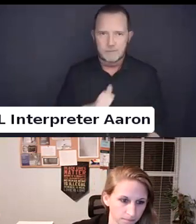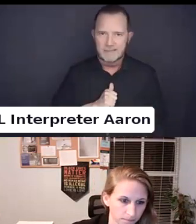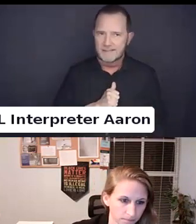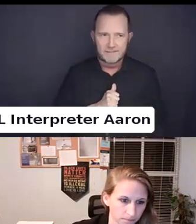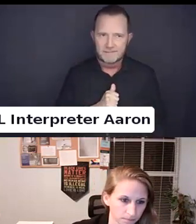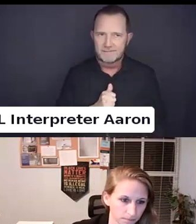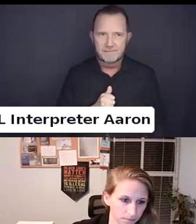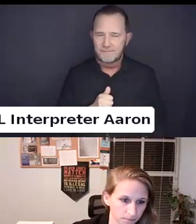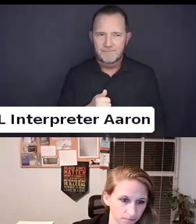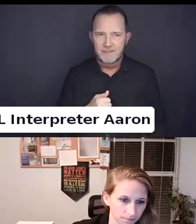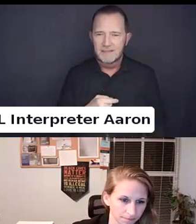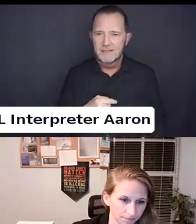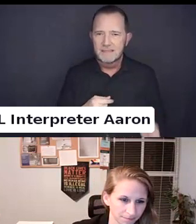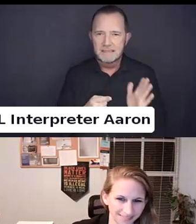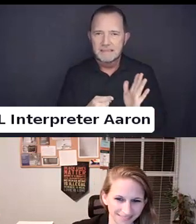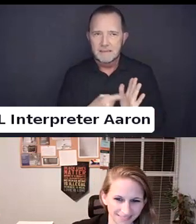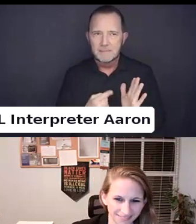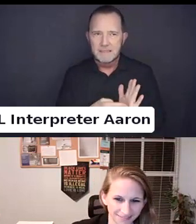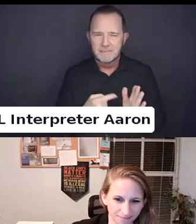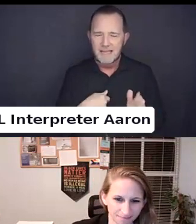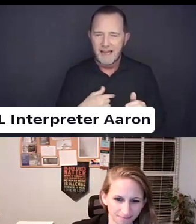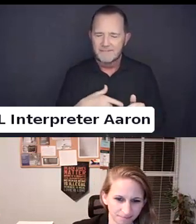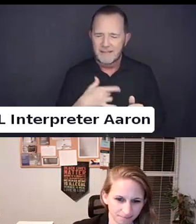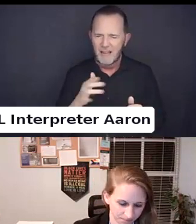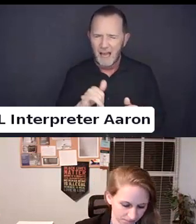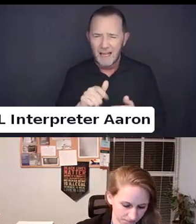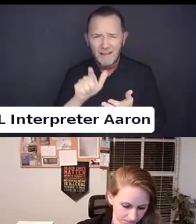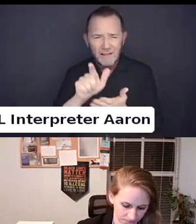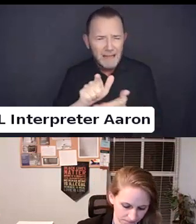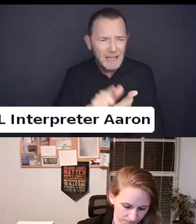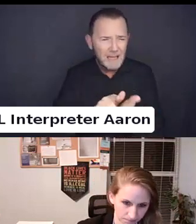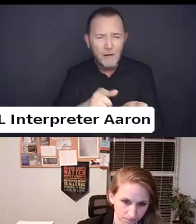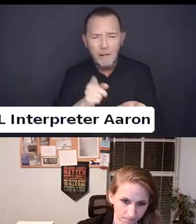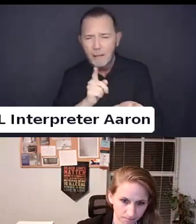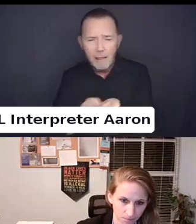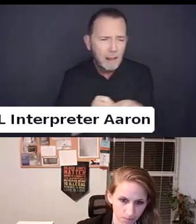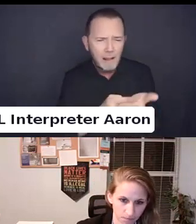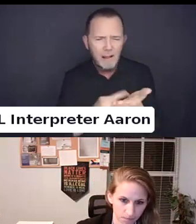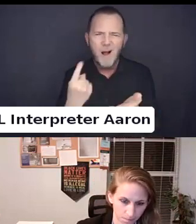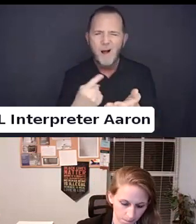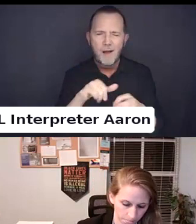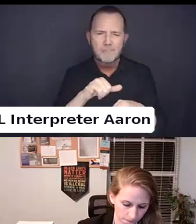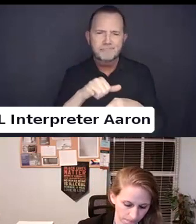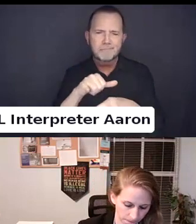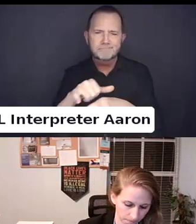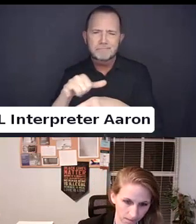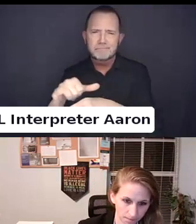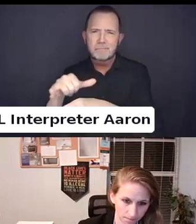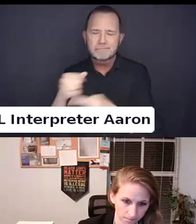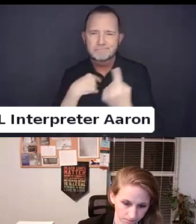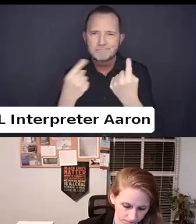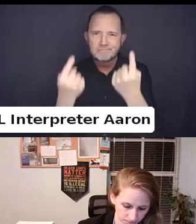I feel like sometimes understanding all the legalities it is always incredible to hear